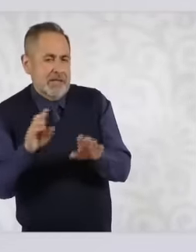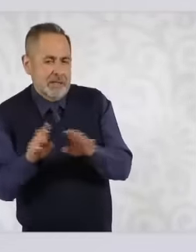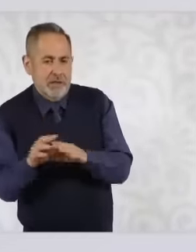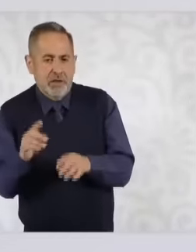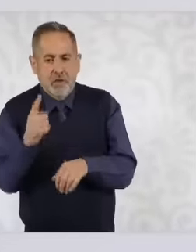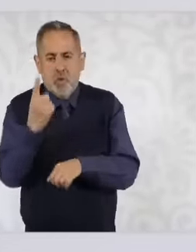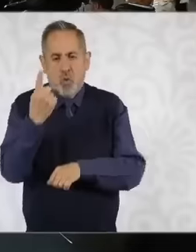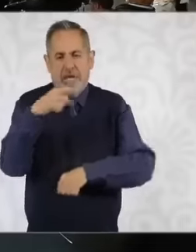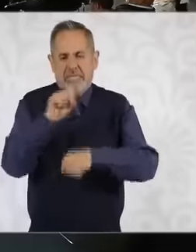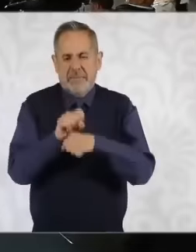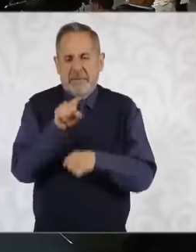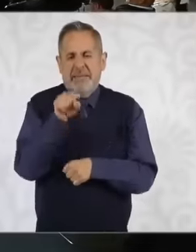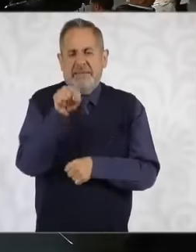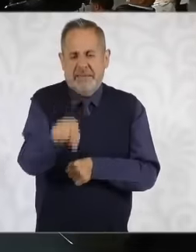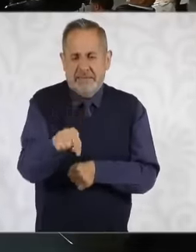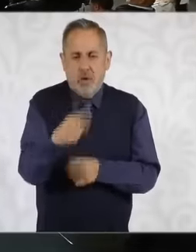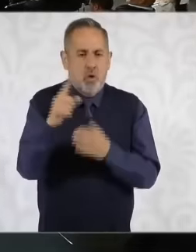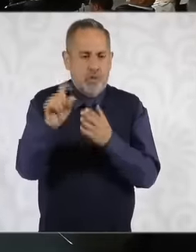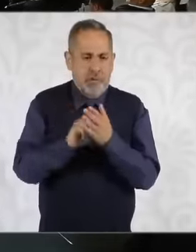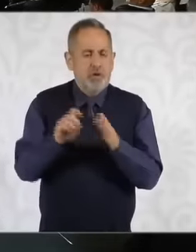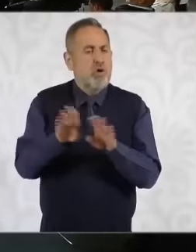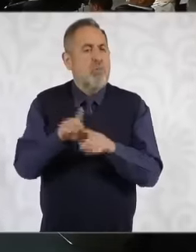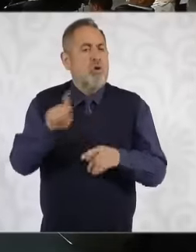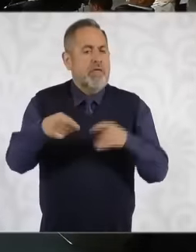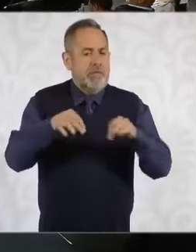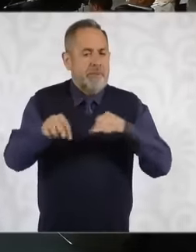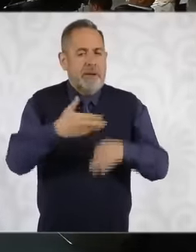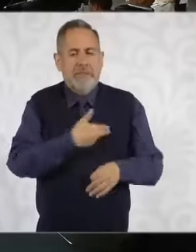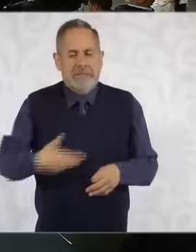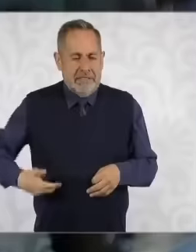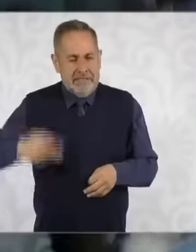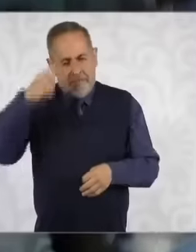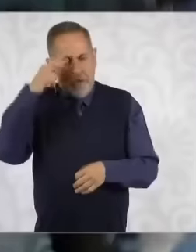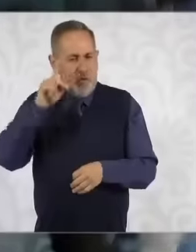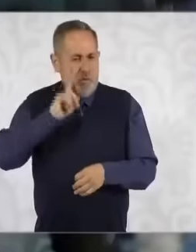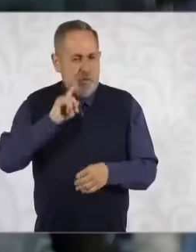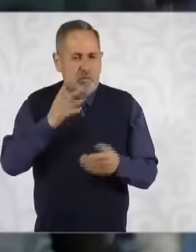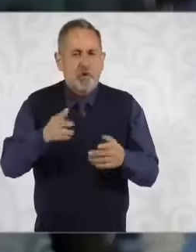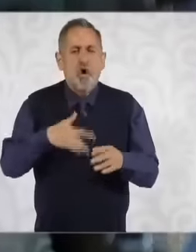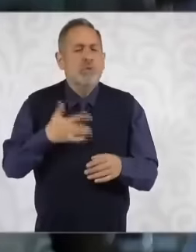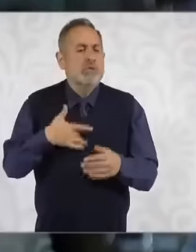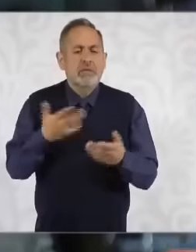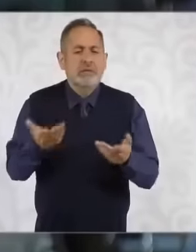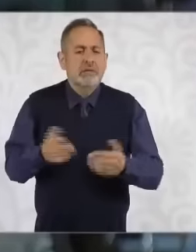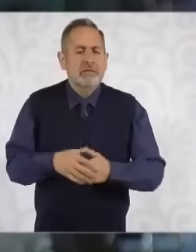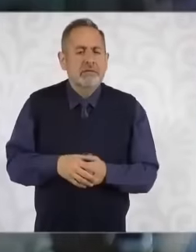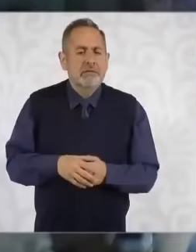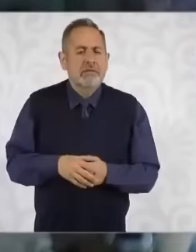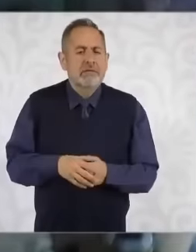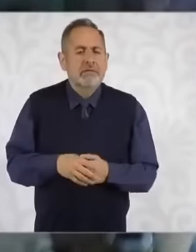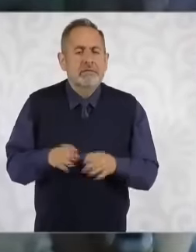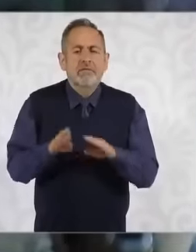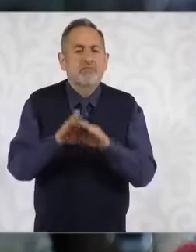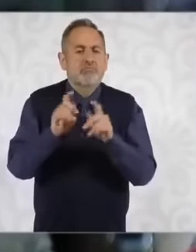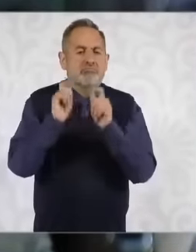as President of the Republic. How do you feel about this assignment with that